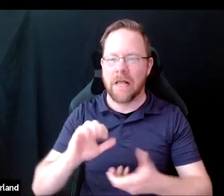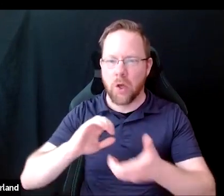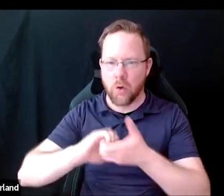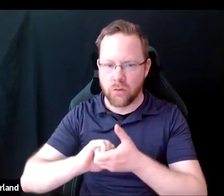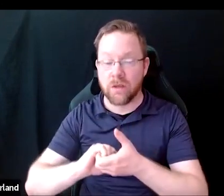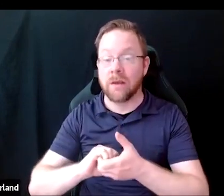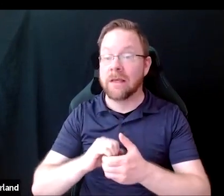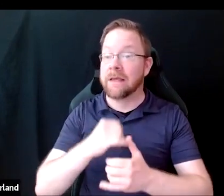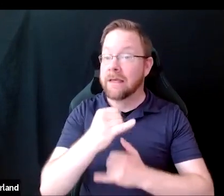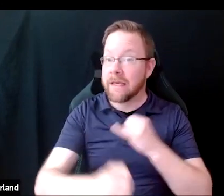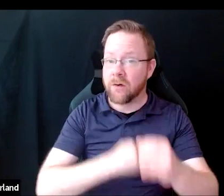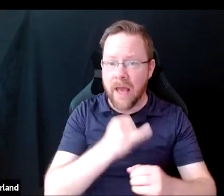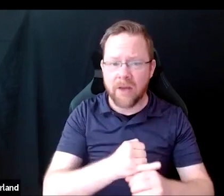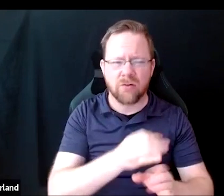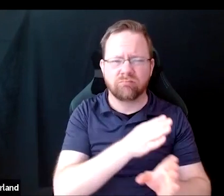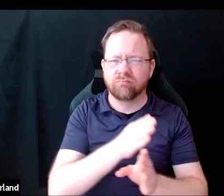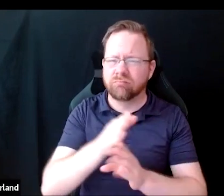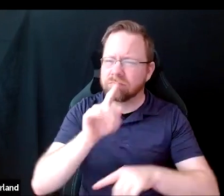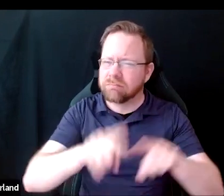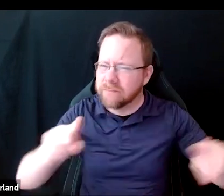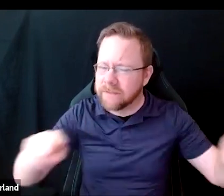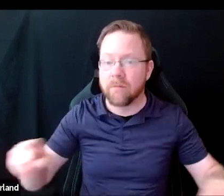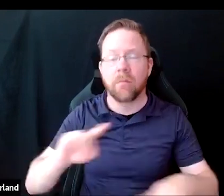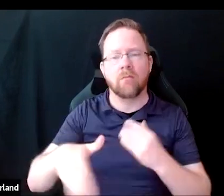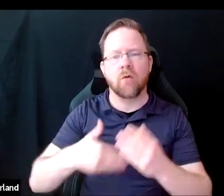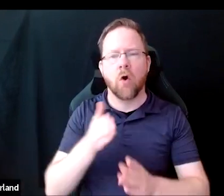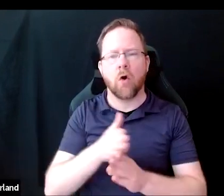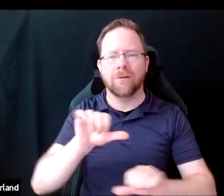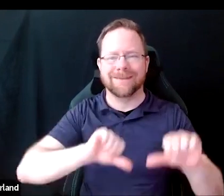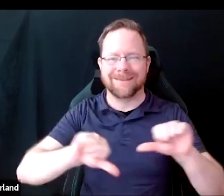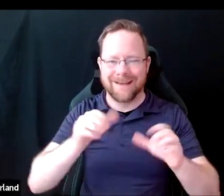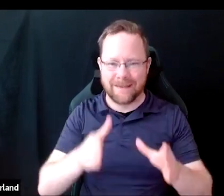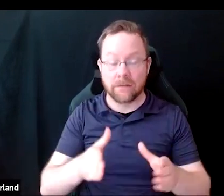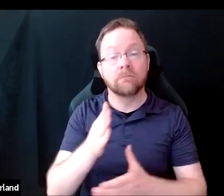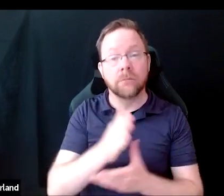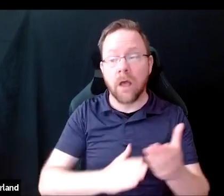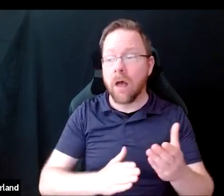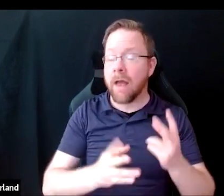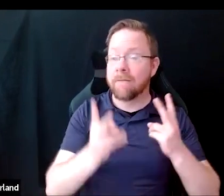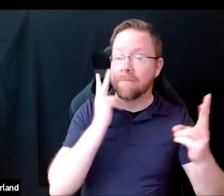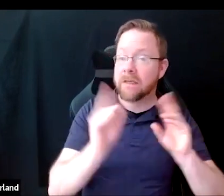group of early career scientists, some of whom have visible or obvious disabilities.